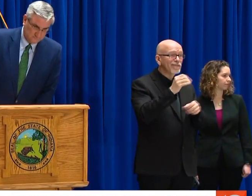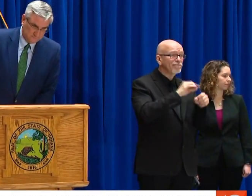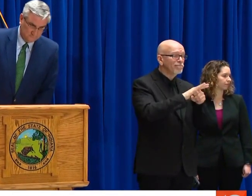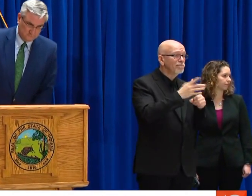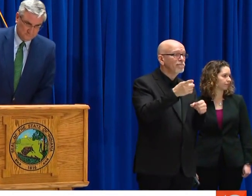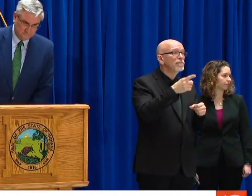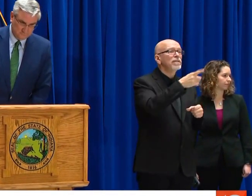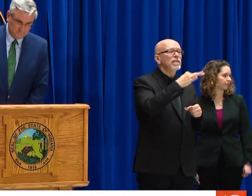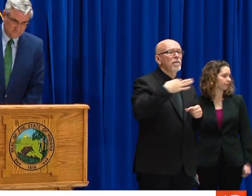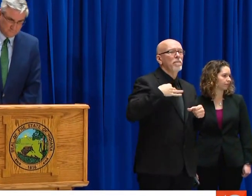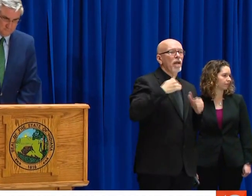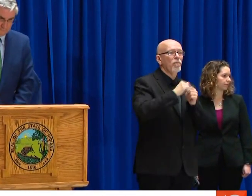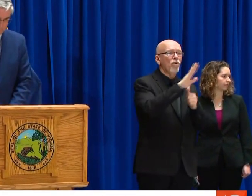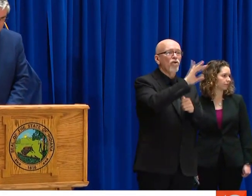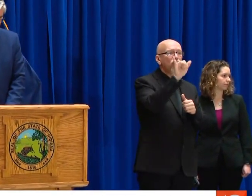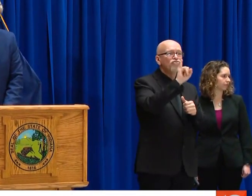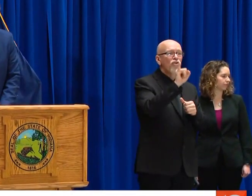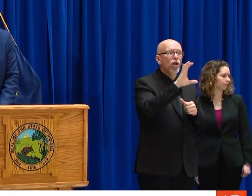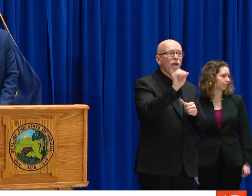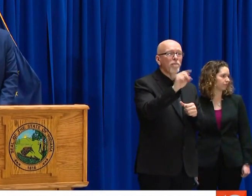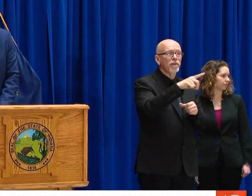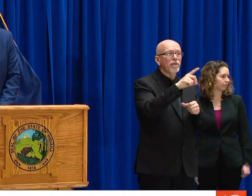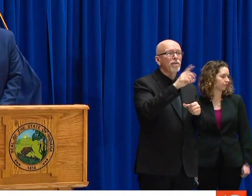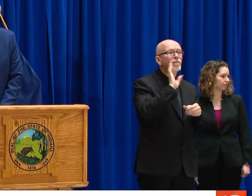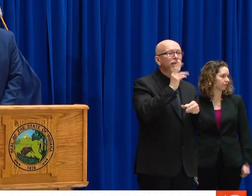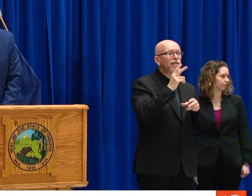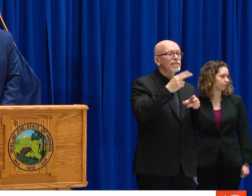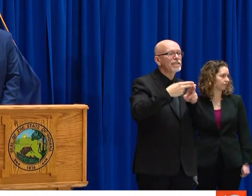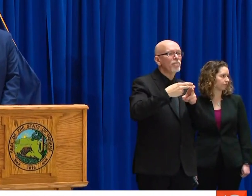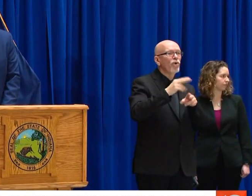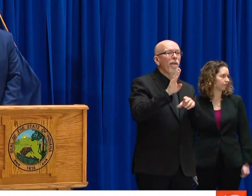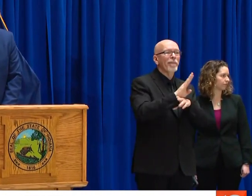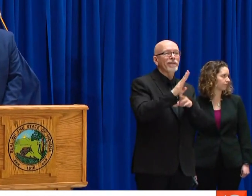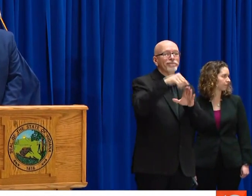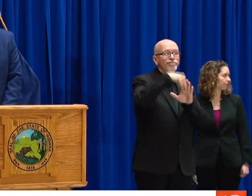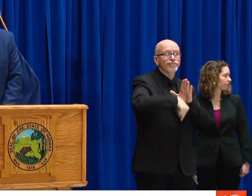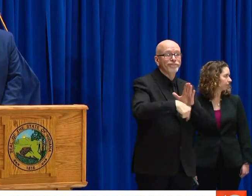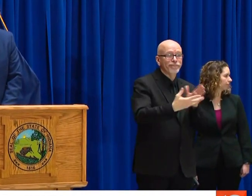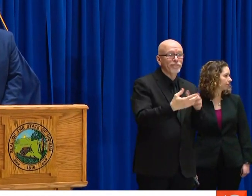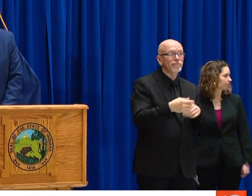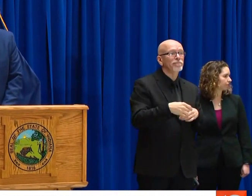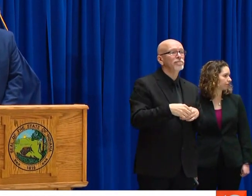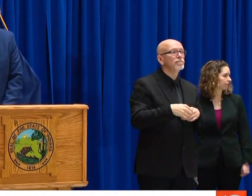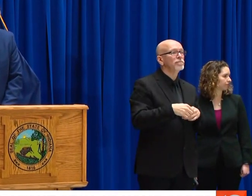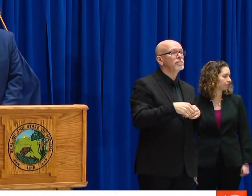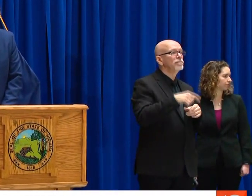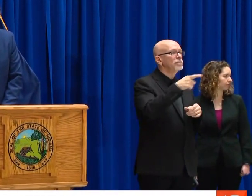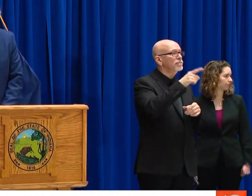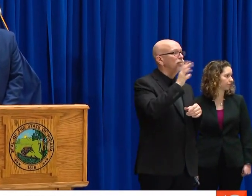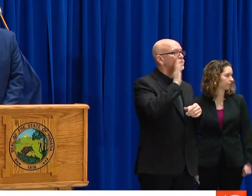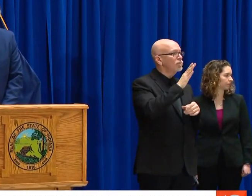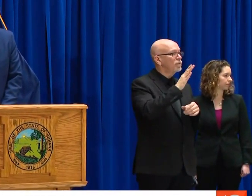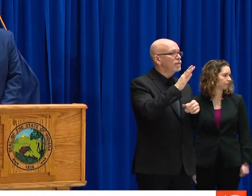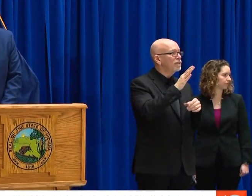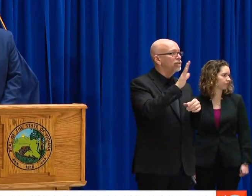OVERWHELMED. ABDUL? I'VE BEEN HEARING FROM A NUMBER OF BUSINESSES THAT SAY BECAUSE OF THE COVID-19 THAT THEY'VE APPLIED WITH THEIR